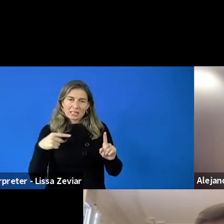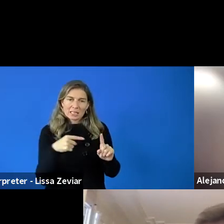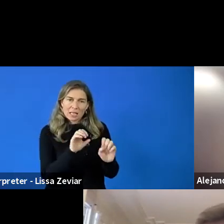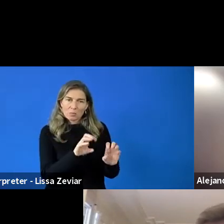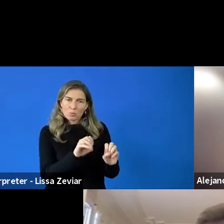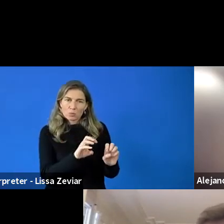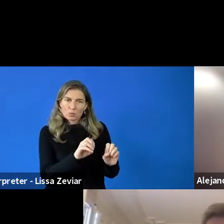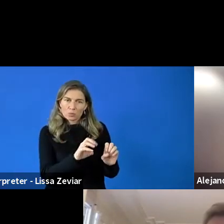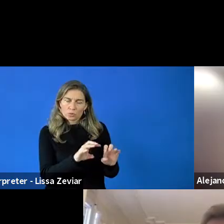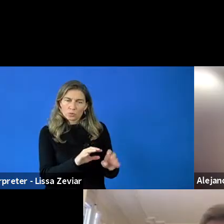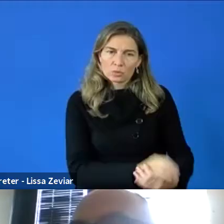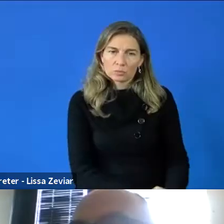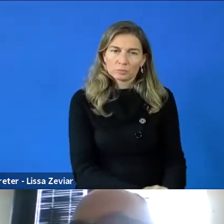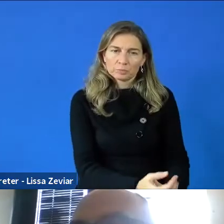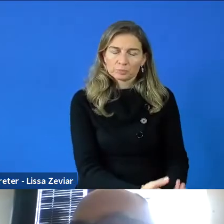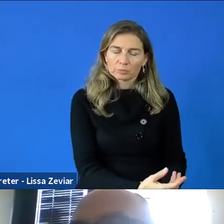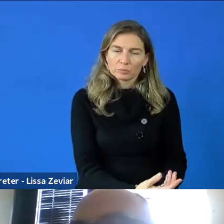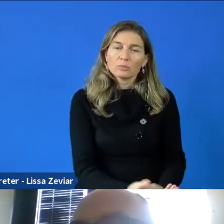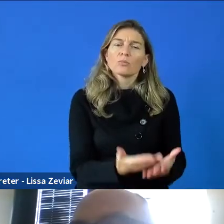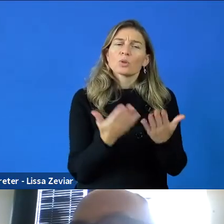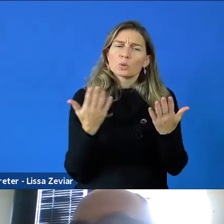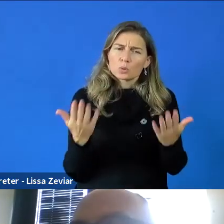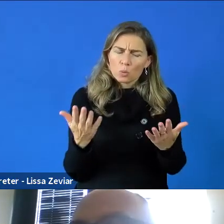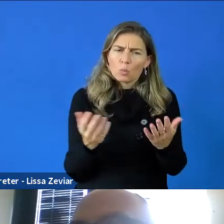So more and more often you'd find this in the calls.